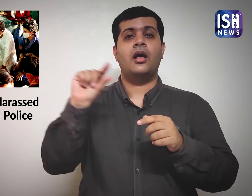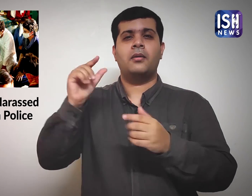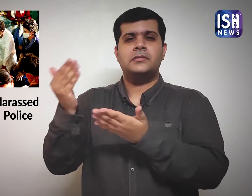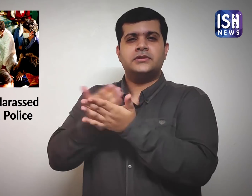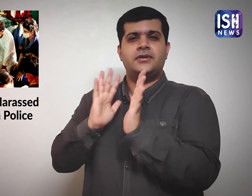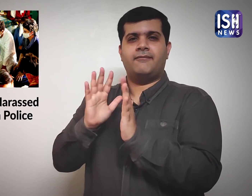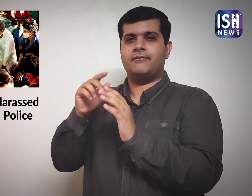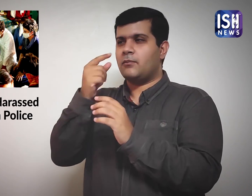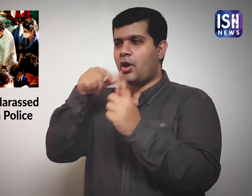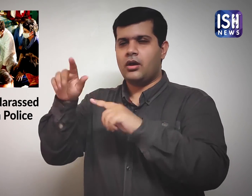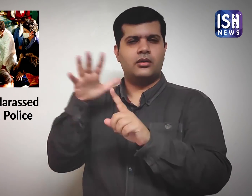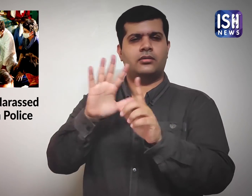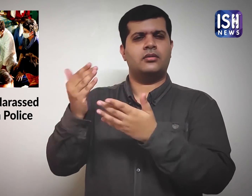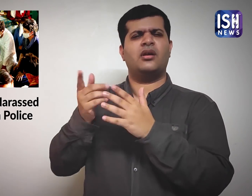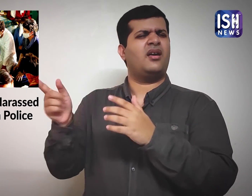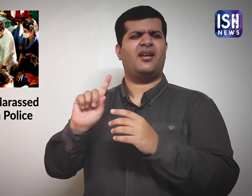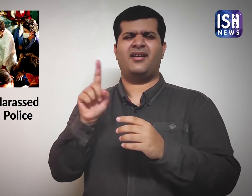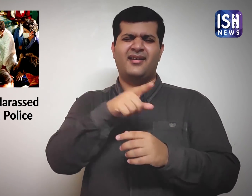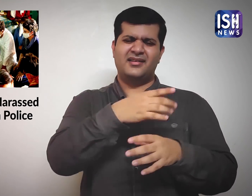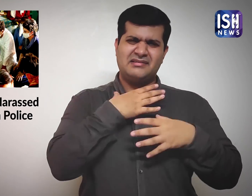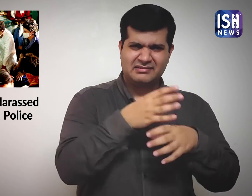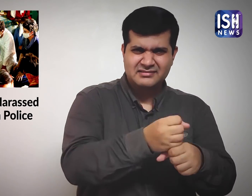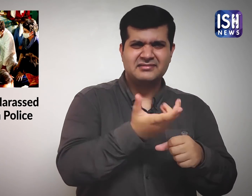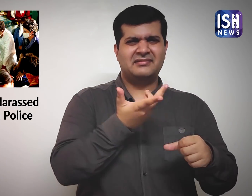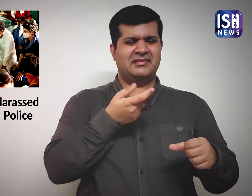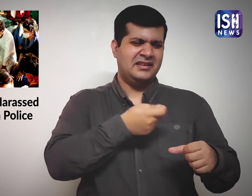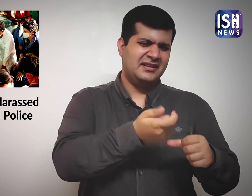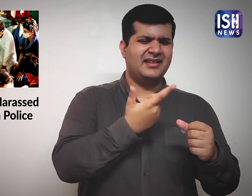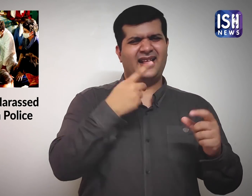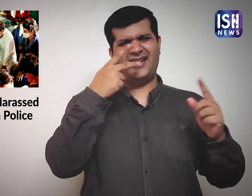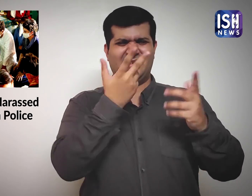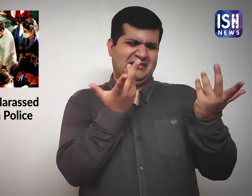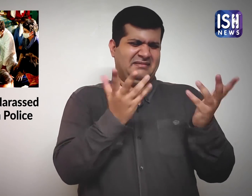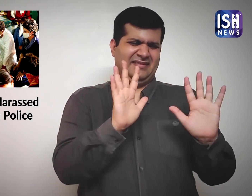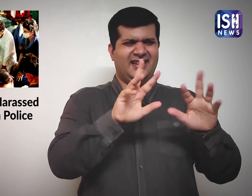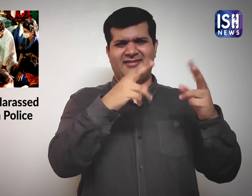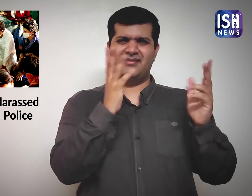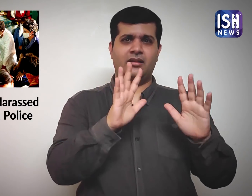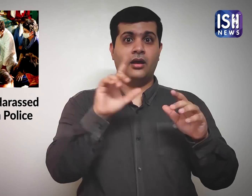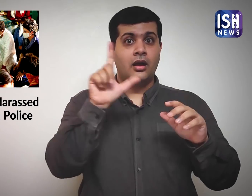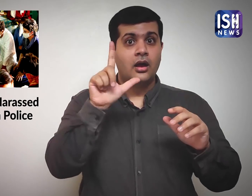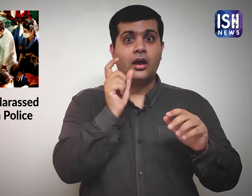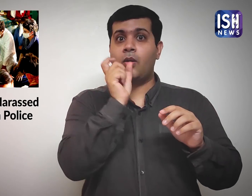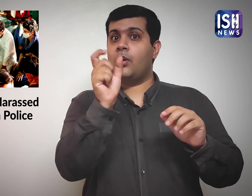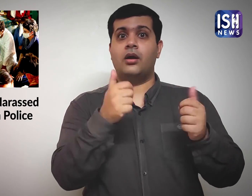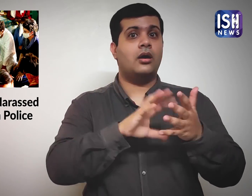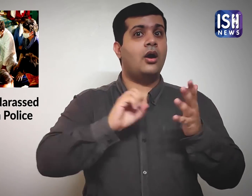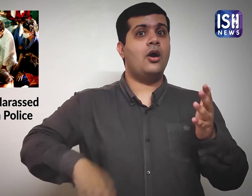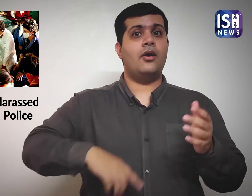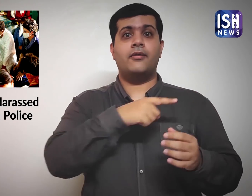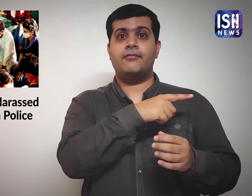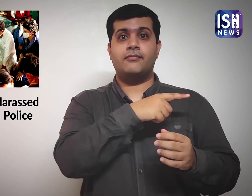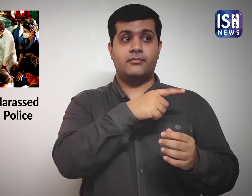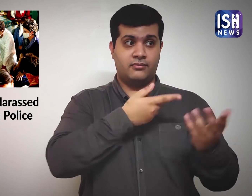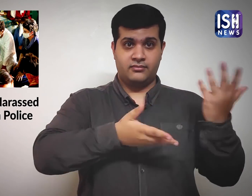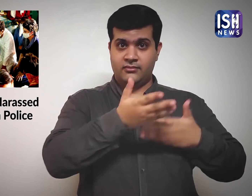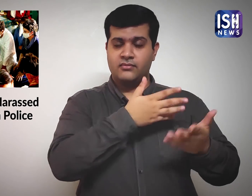They are trying to cover up the rape to shield the rapists.